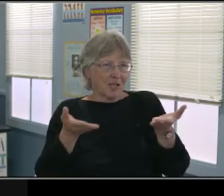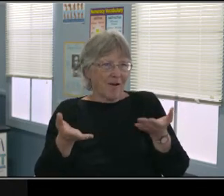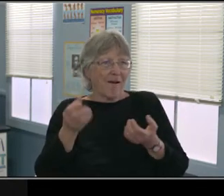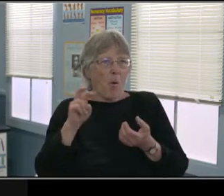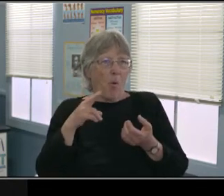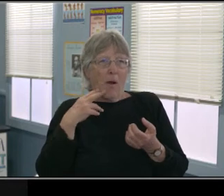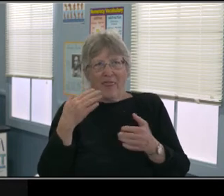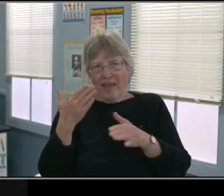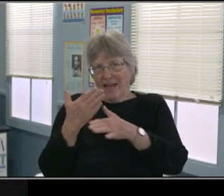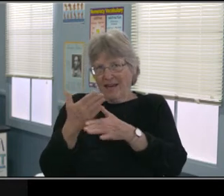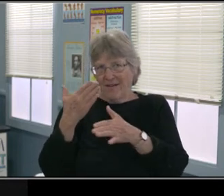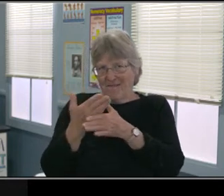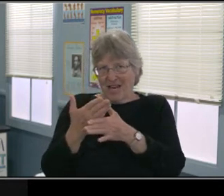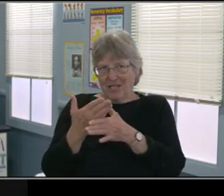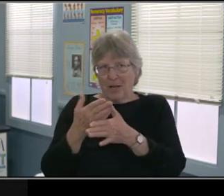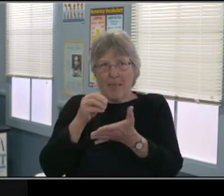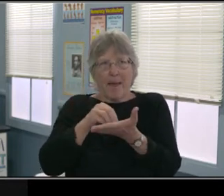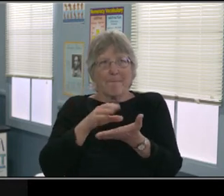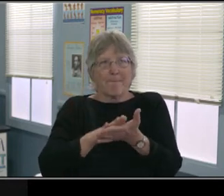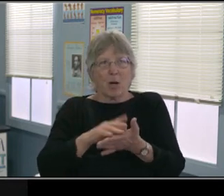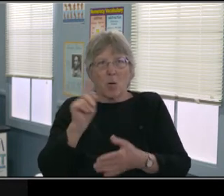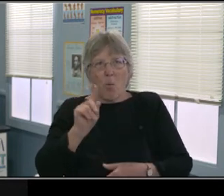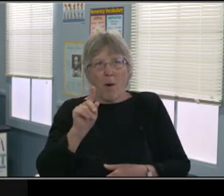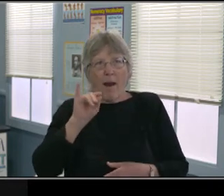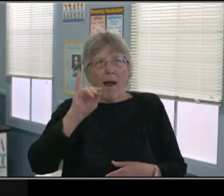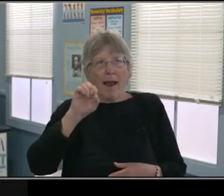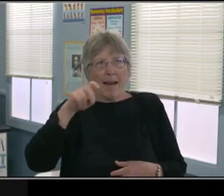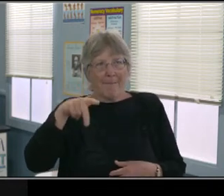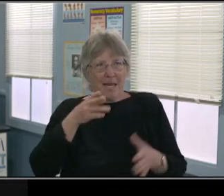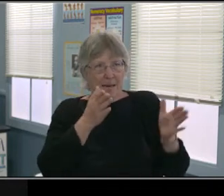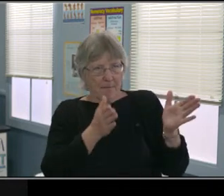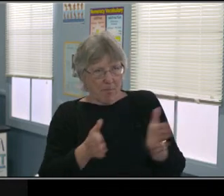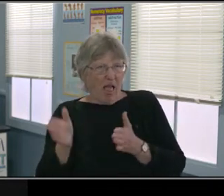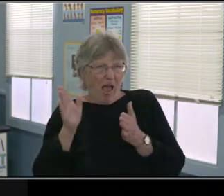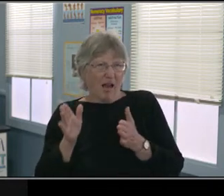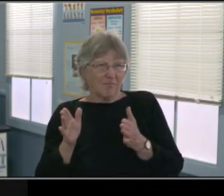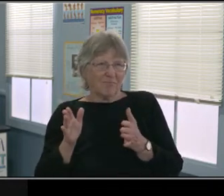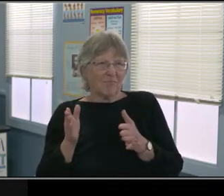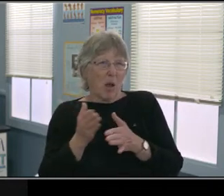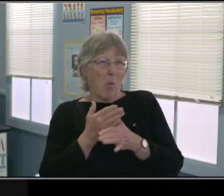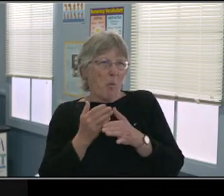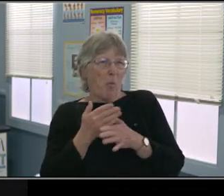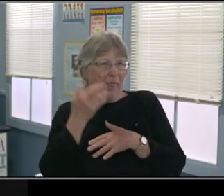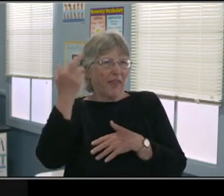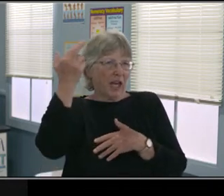the school needs to clarify that even if it's something that's understood or it's very obvious, right?